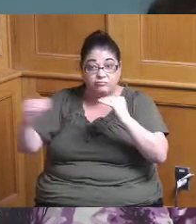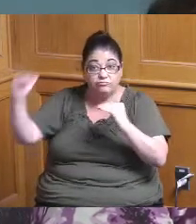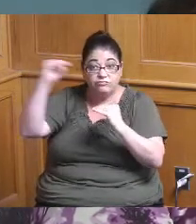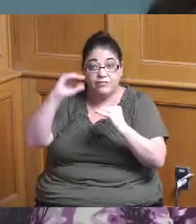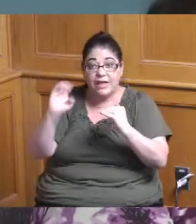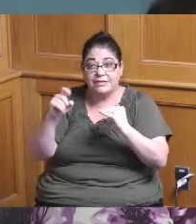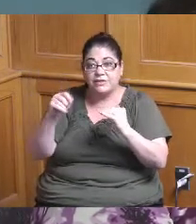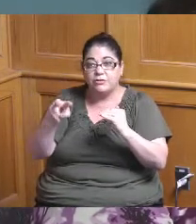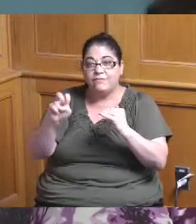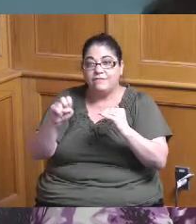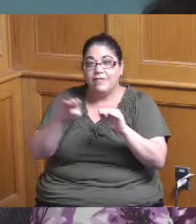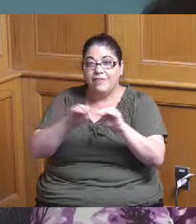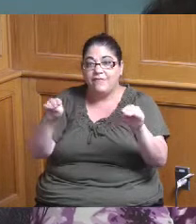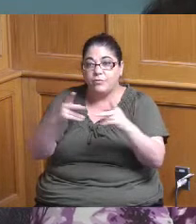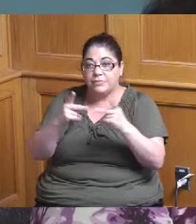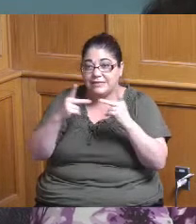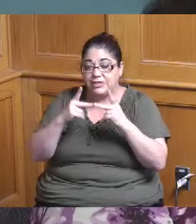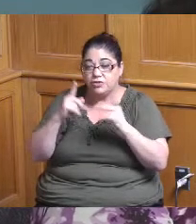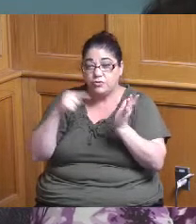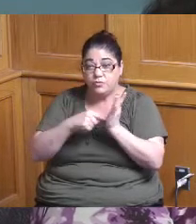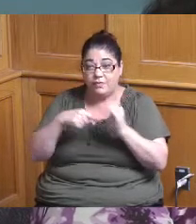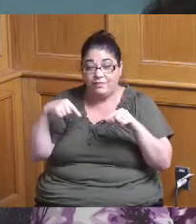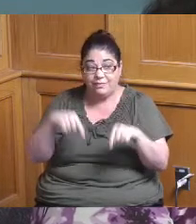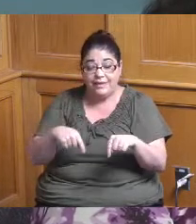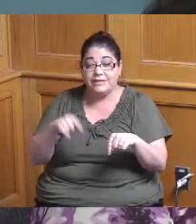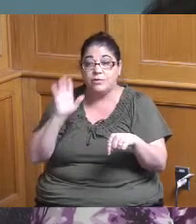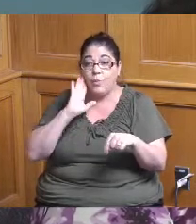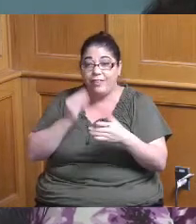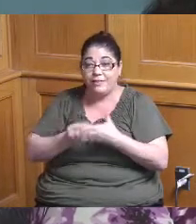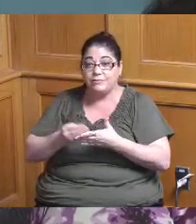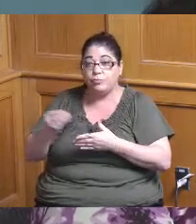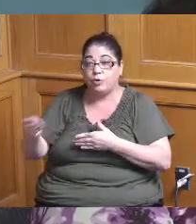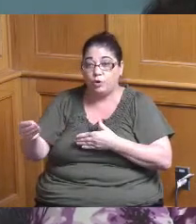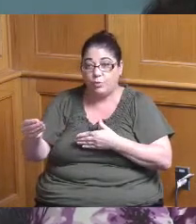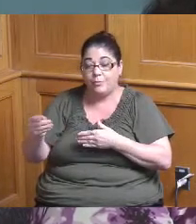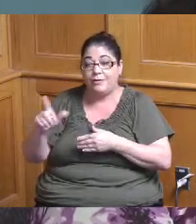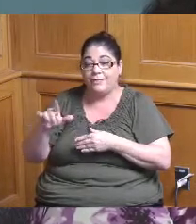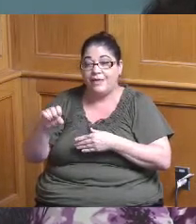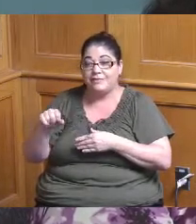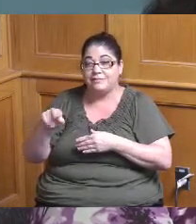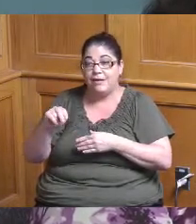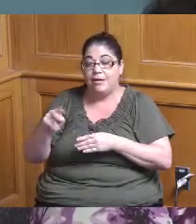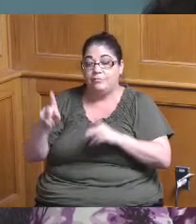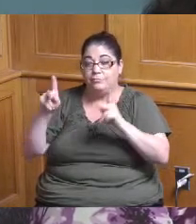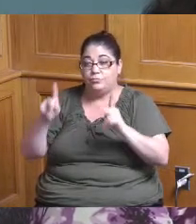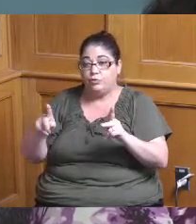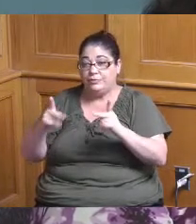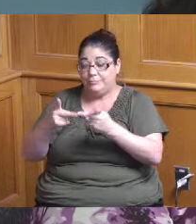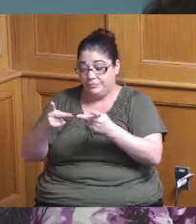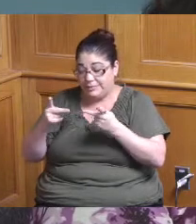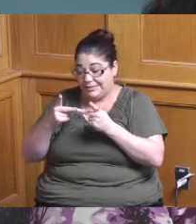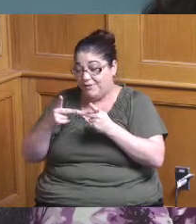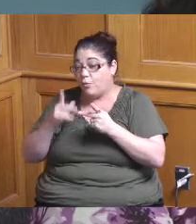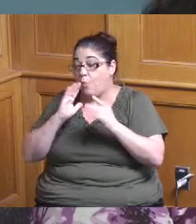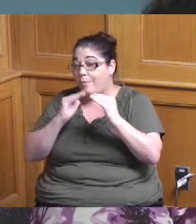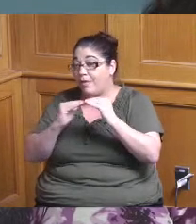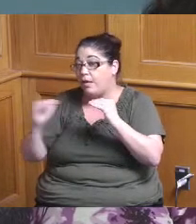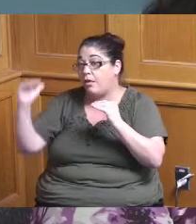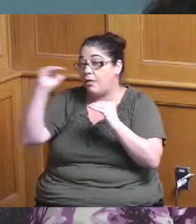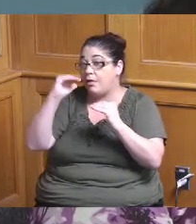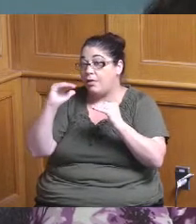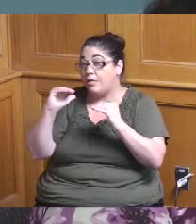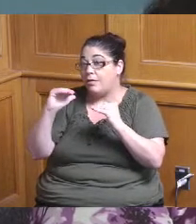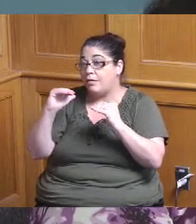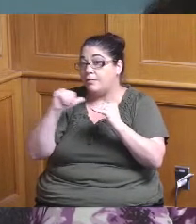to this with this procurement liaison be at an executive level or be at a union level